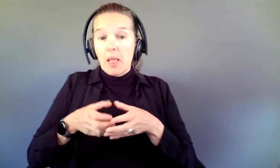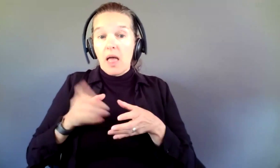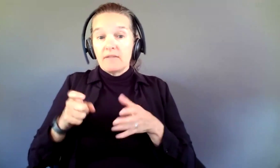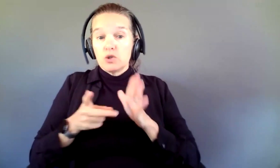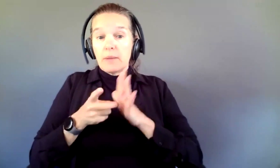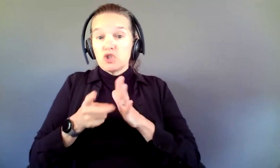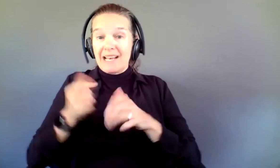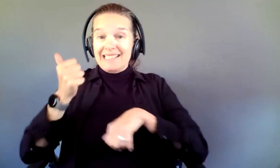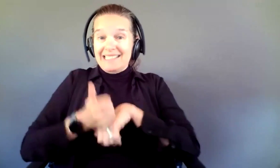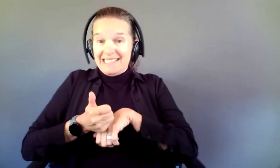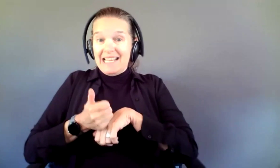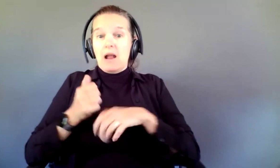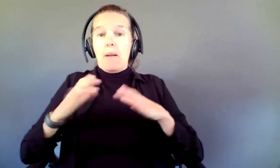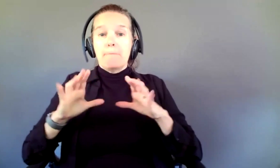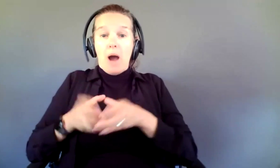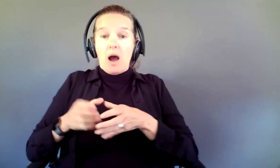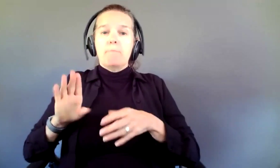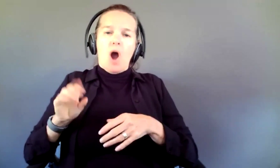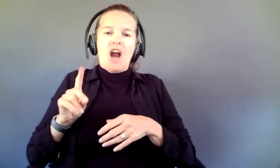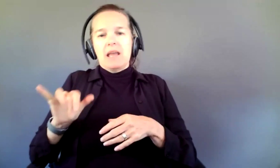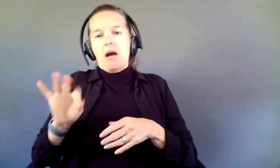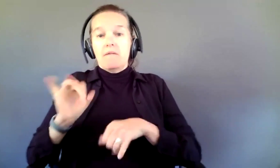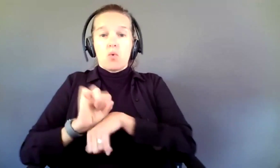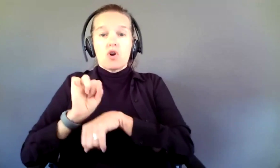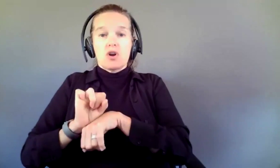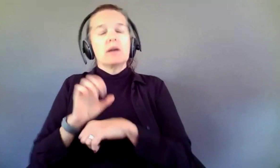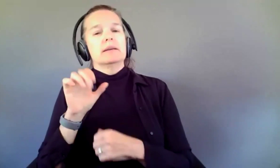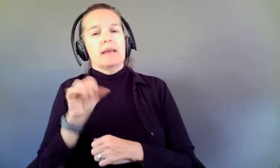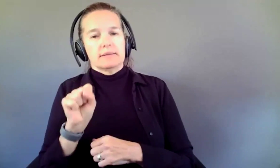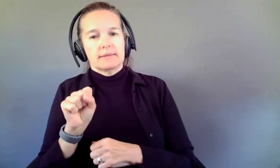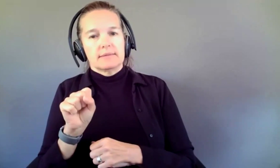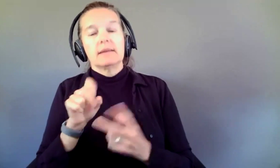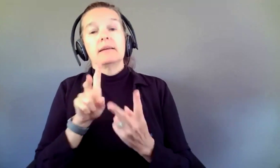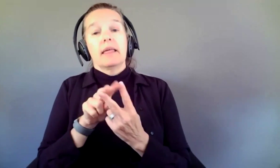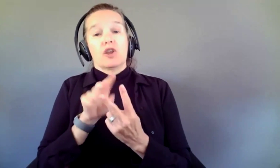has to demonstrate a body of work in one of two directions. You either need to establish that